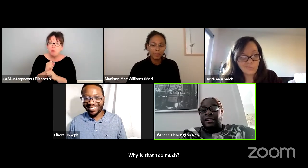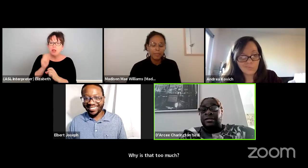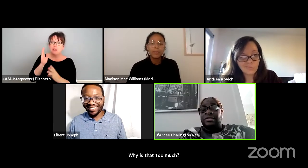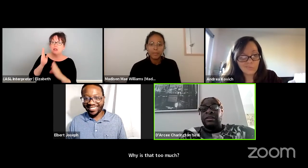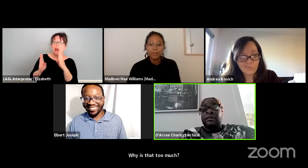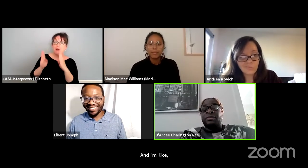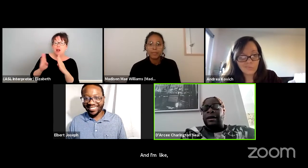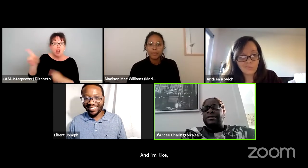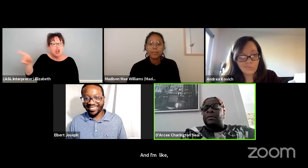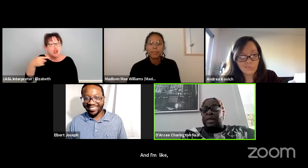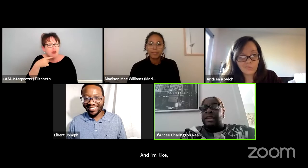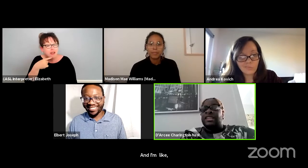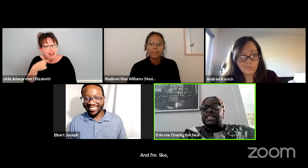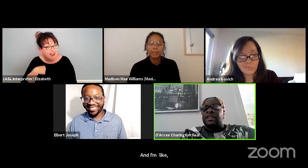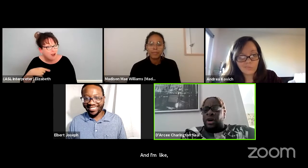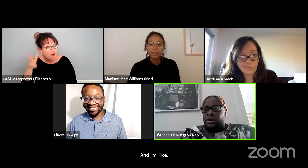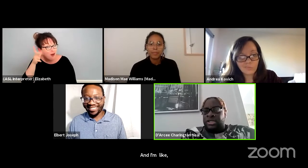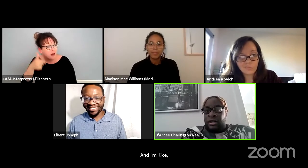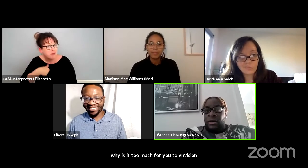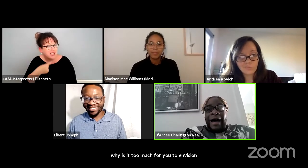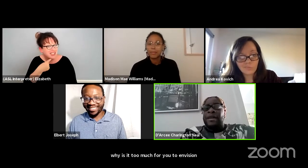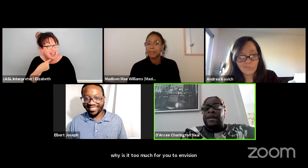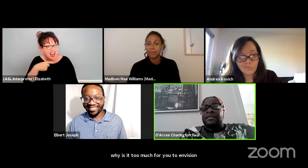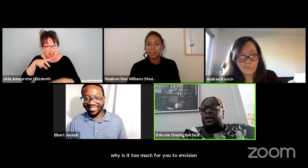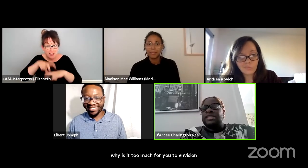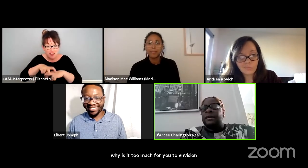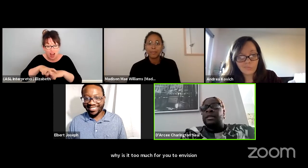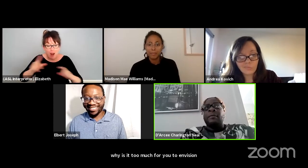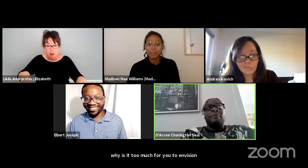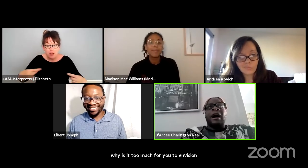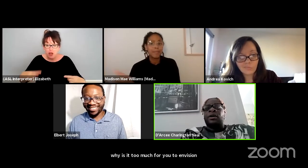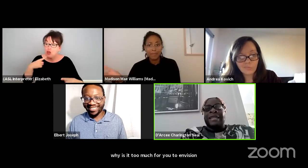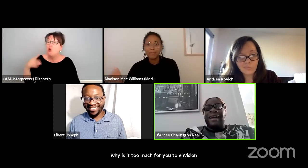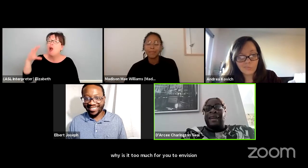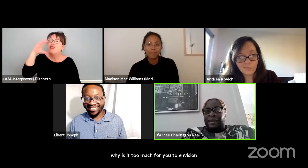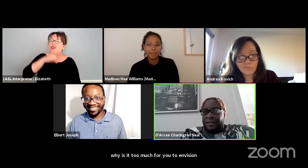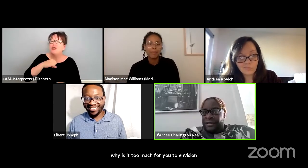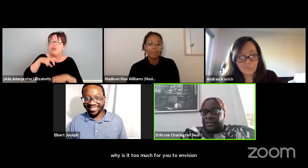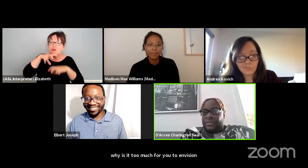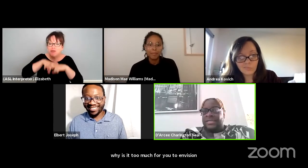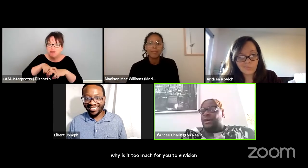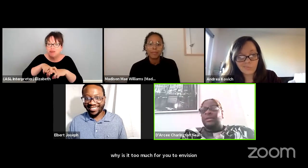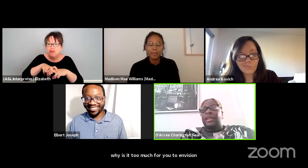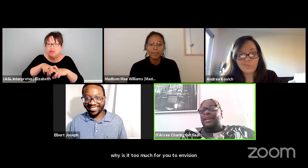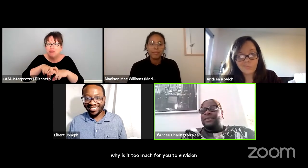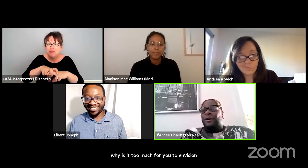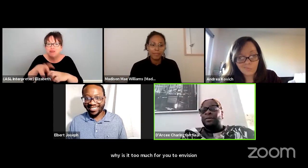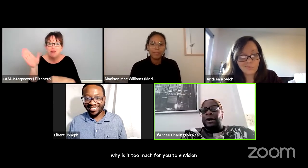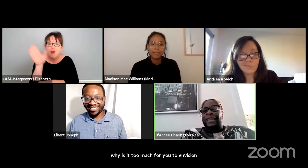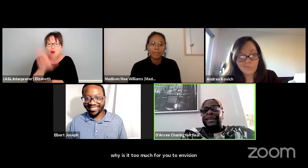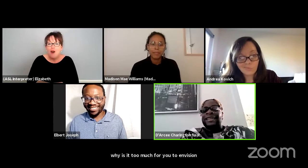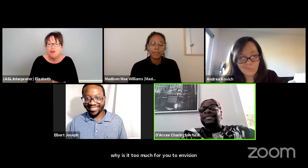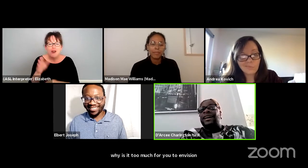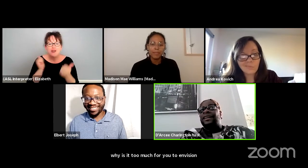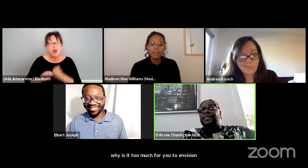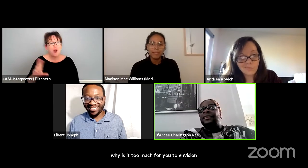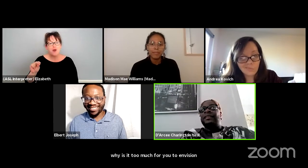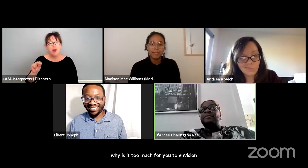because I said a chair user that I was going to be in the chair the whole show? I'm not in the whole chair my whole day. So I'm like, like that's not.